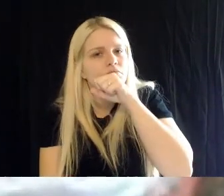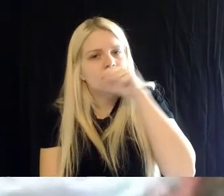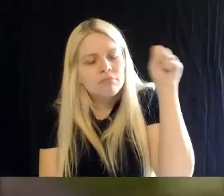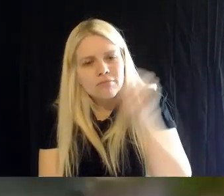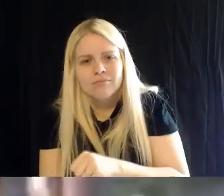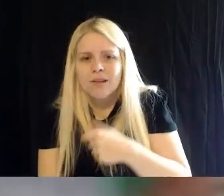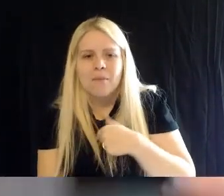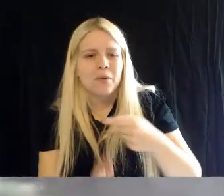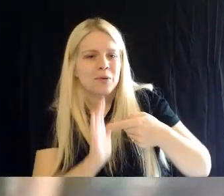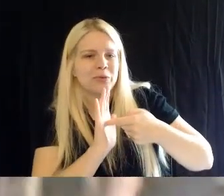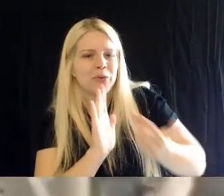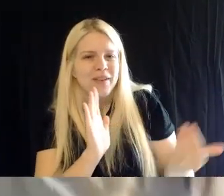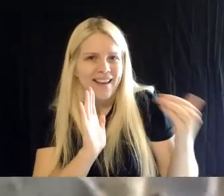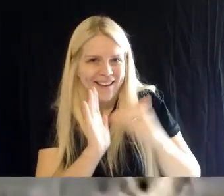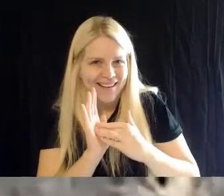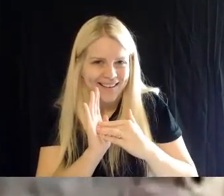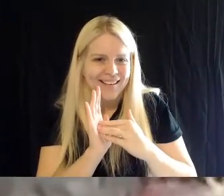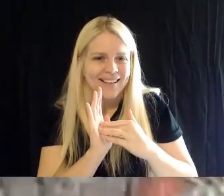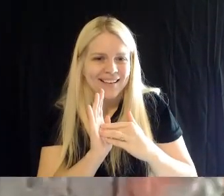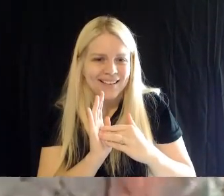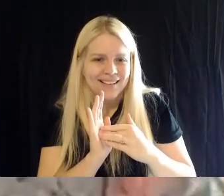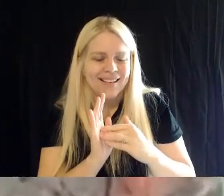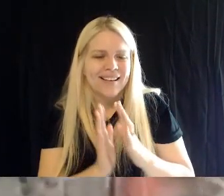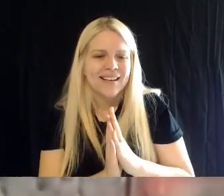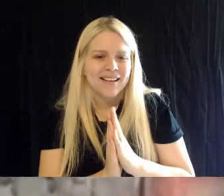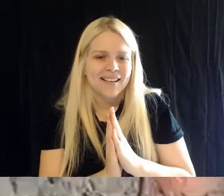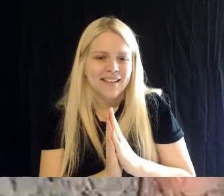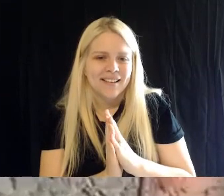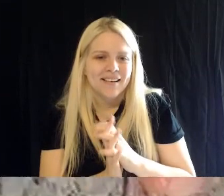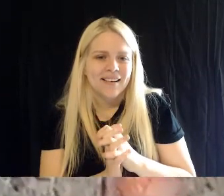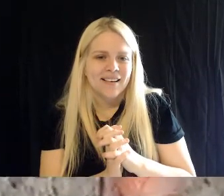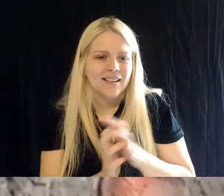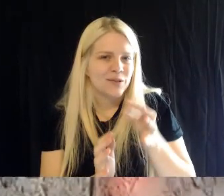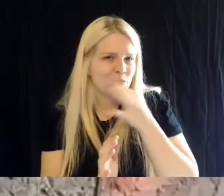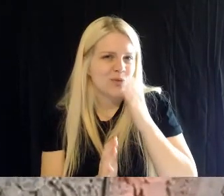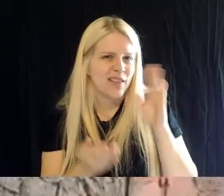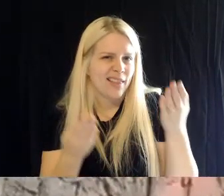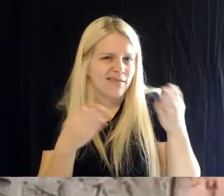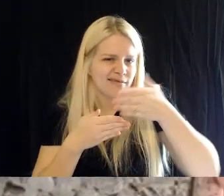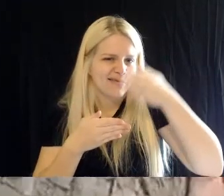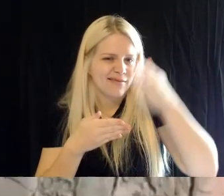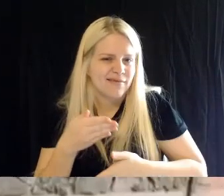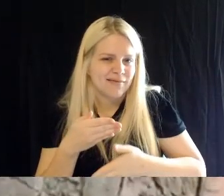back to them, as I move to end this Facebook Live. Hey everybody, thanks for